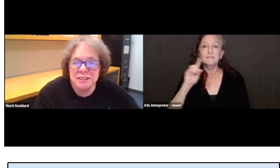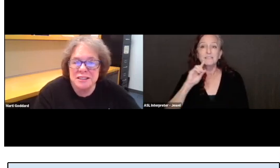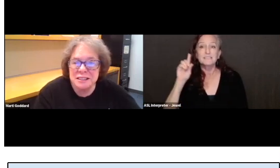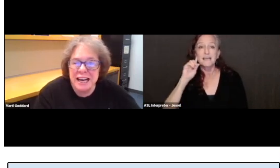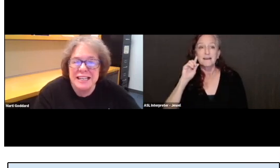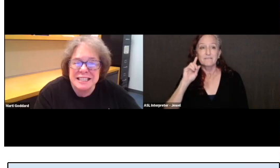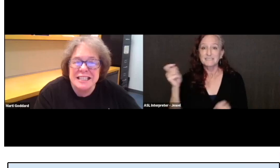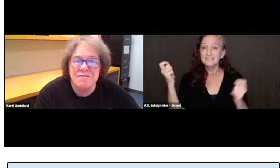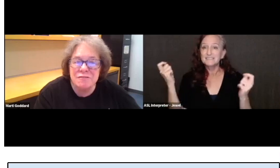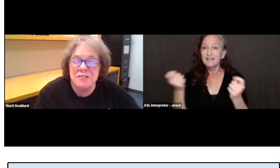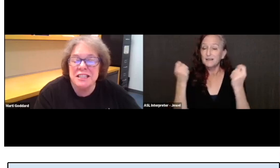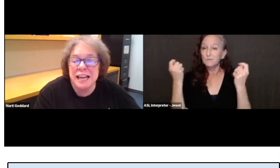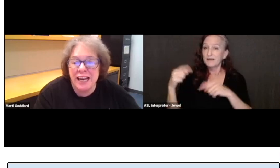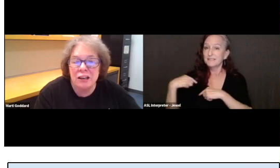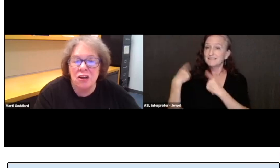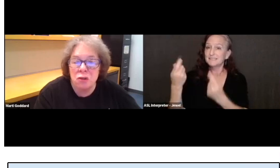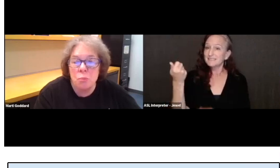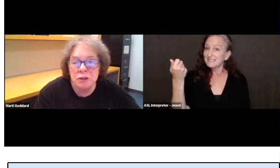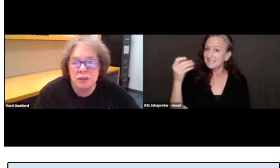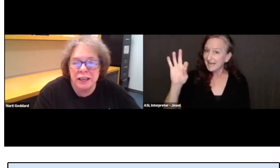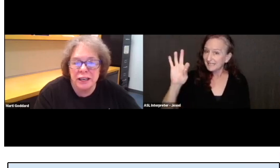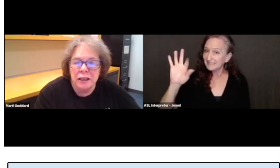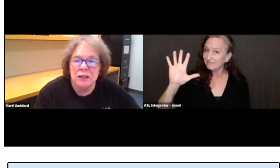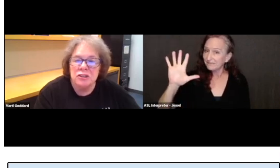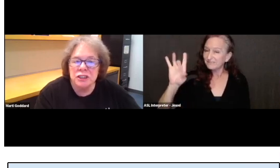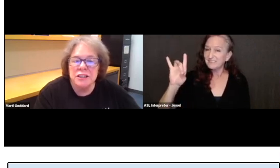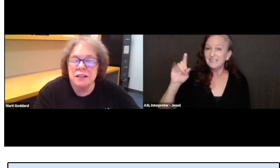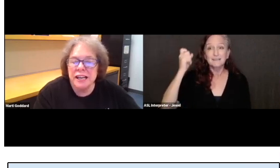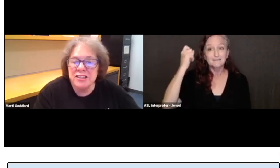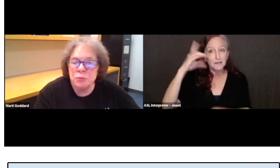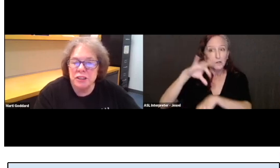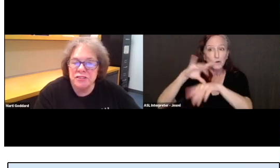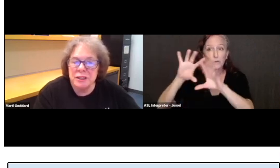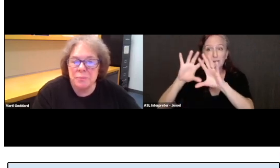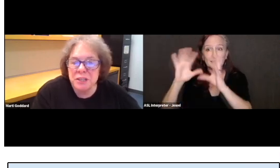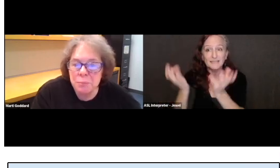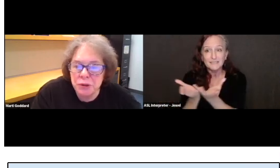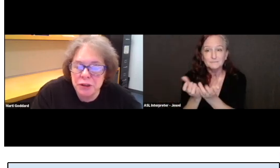since 1958 globally during the last week of September